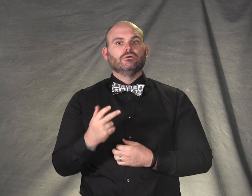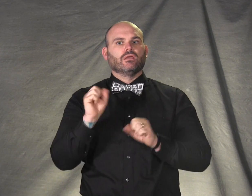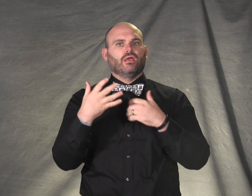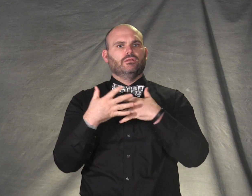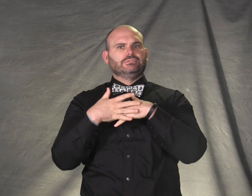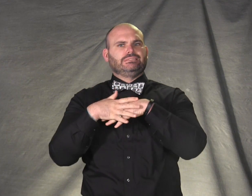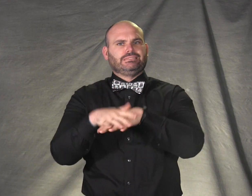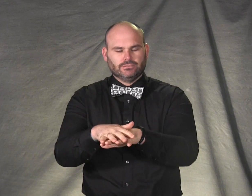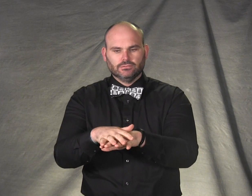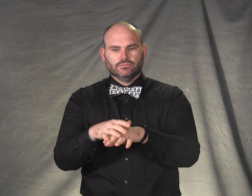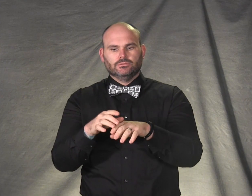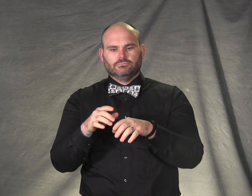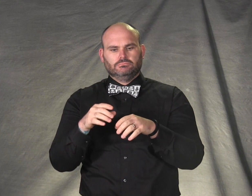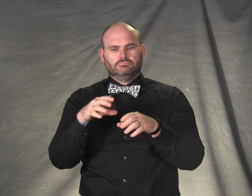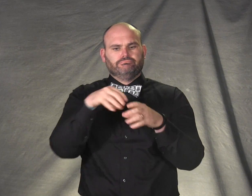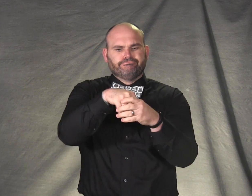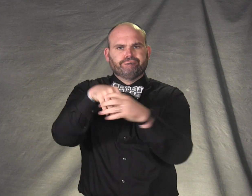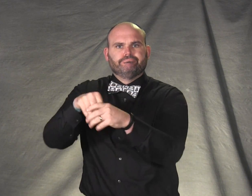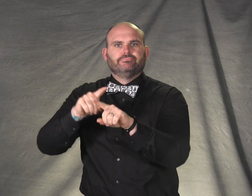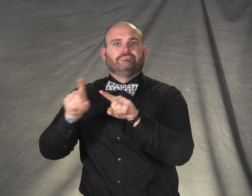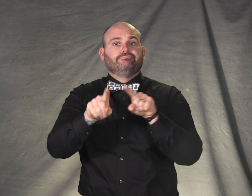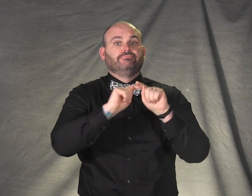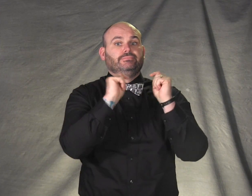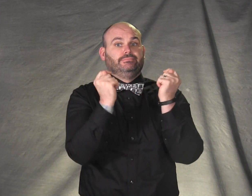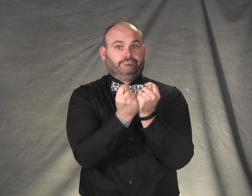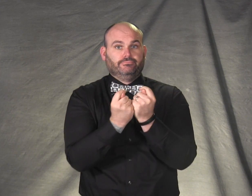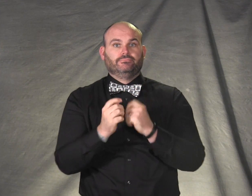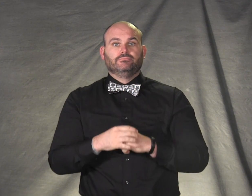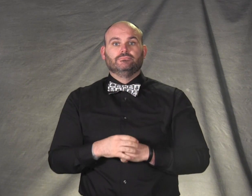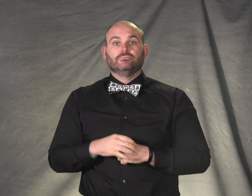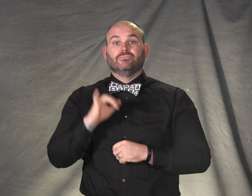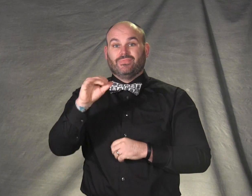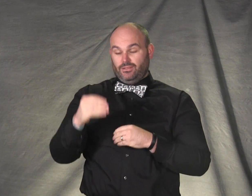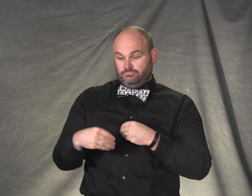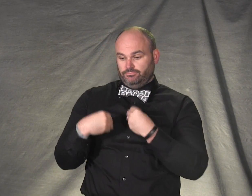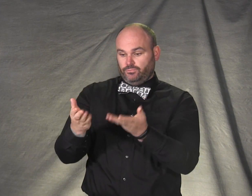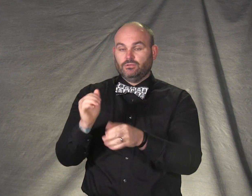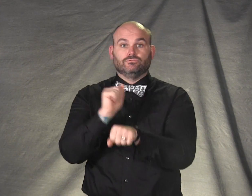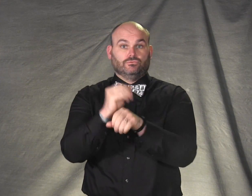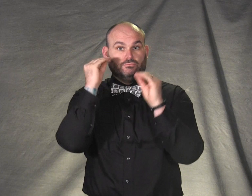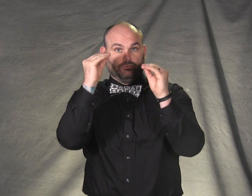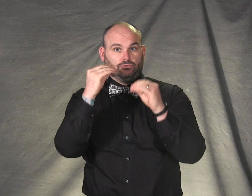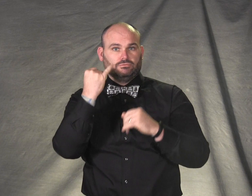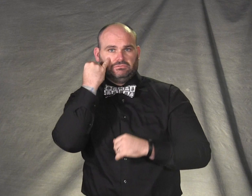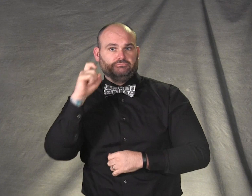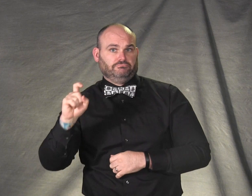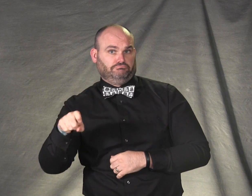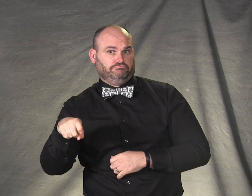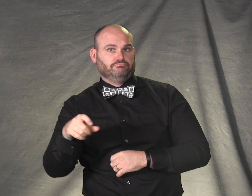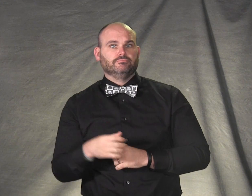will integrate them into existing teams, and will provide job coaches as needed.